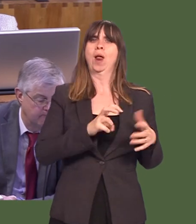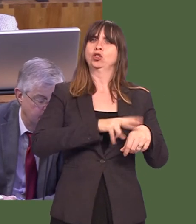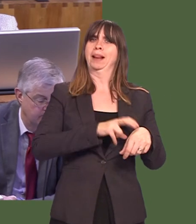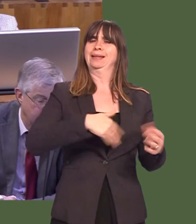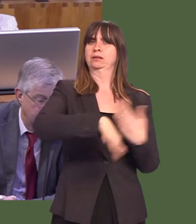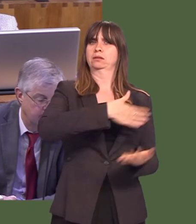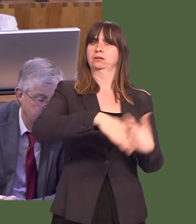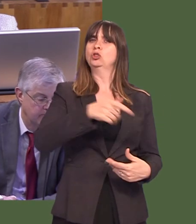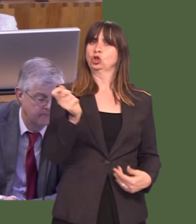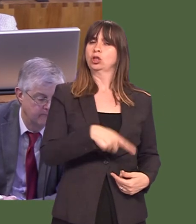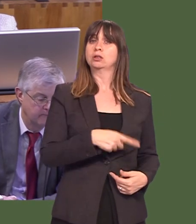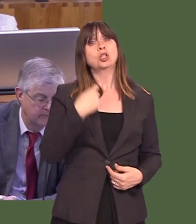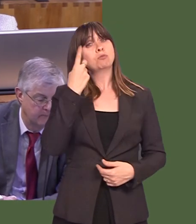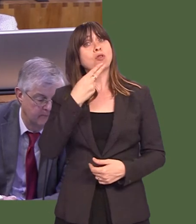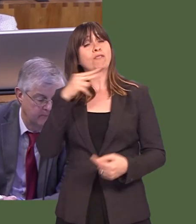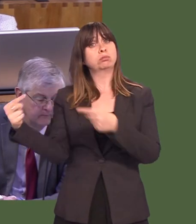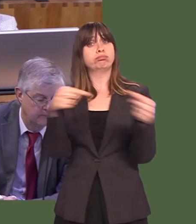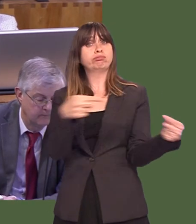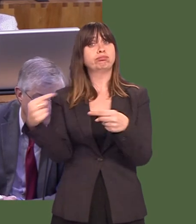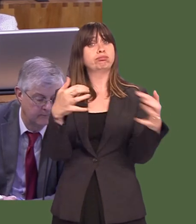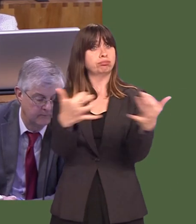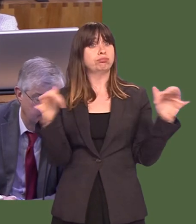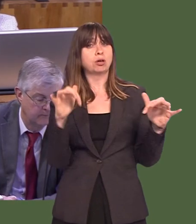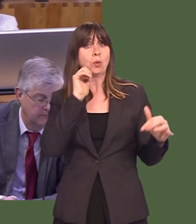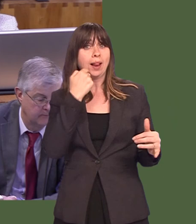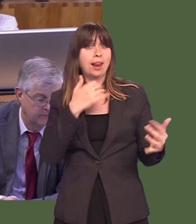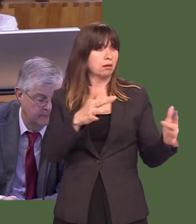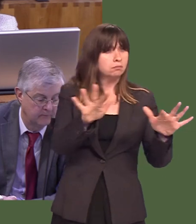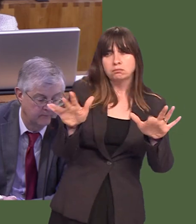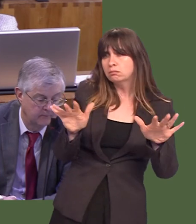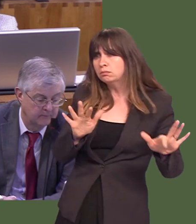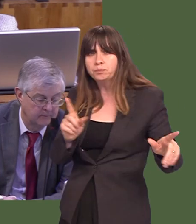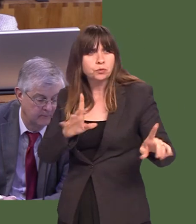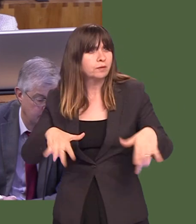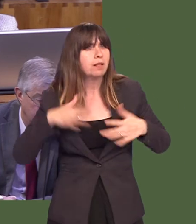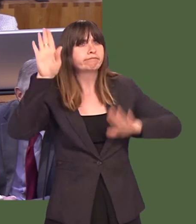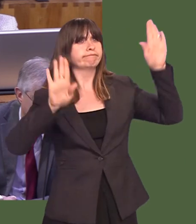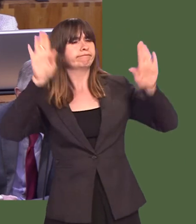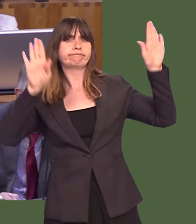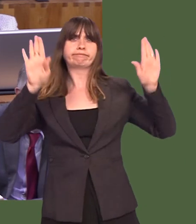There is a debate in this Chamber tomorrow afternoon when the issue will become clear in terms of the way that votes occur.